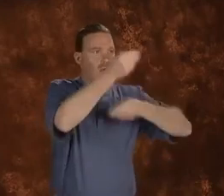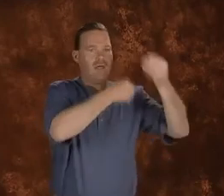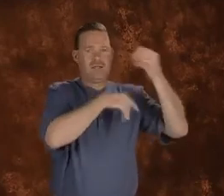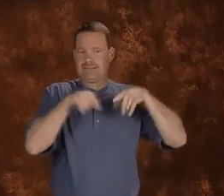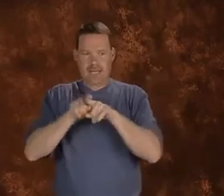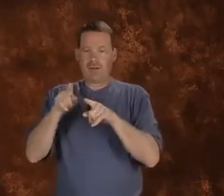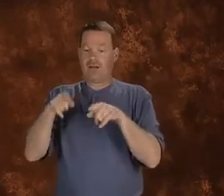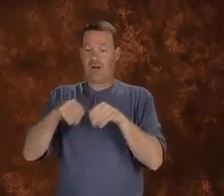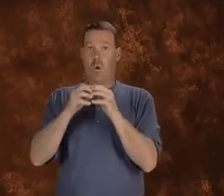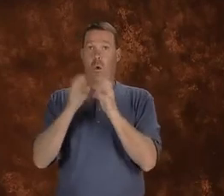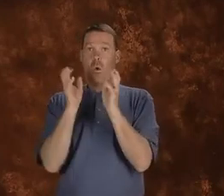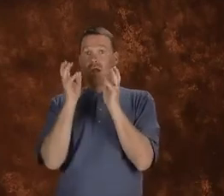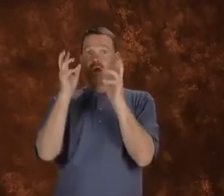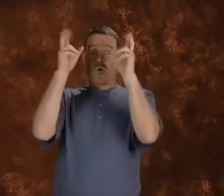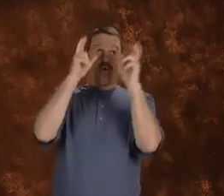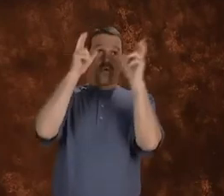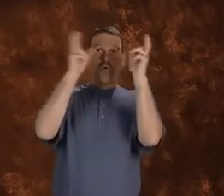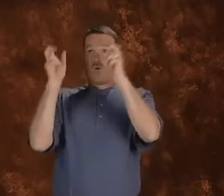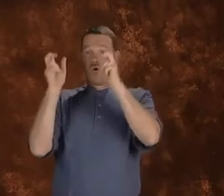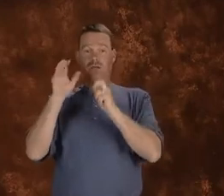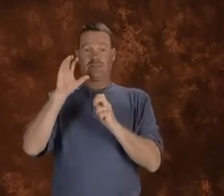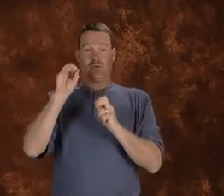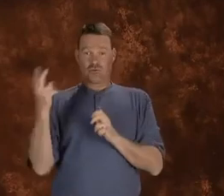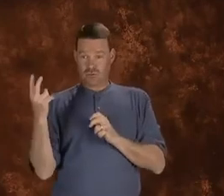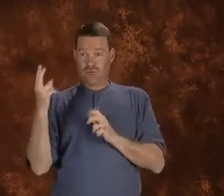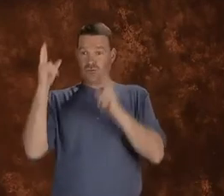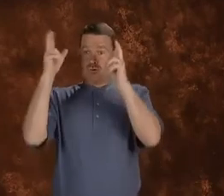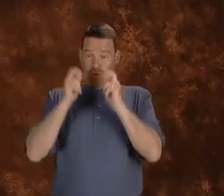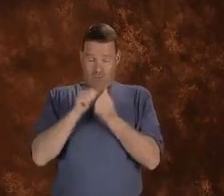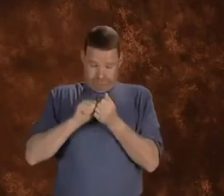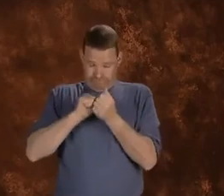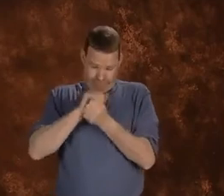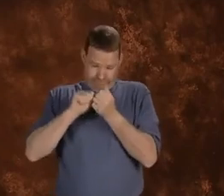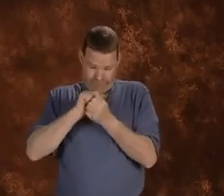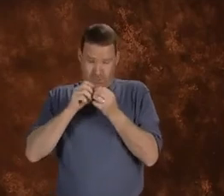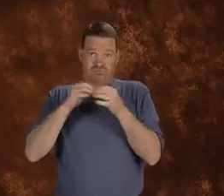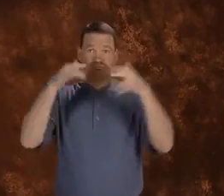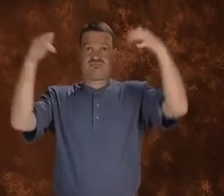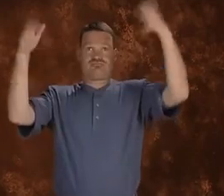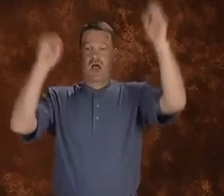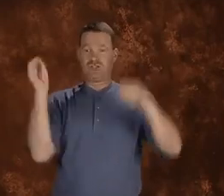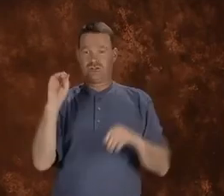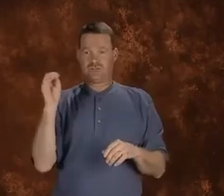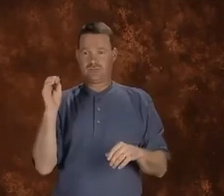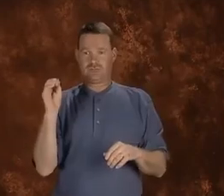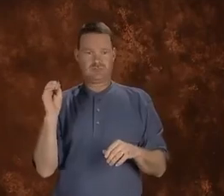These have the same process as trees on land.